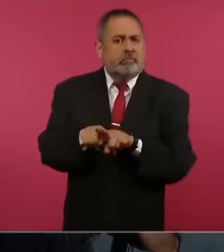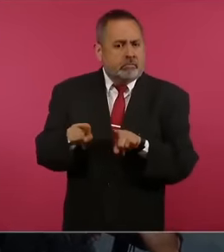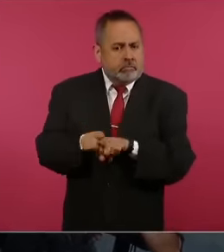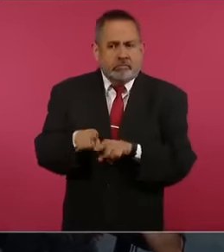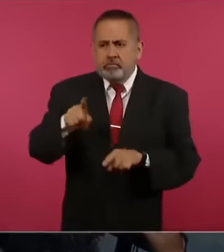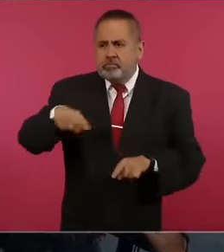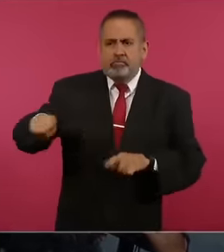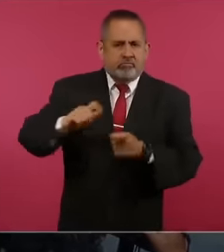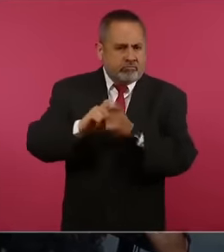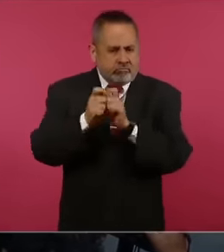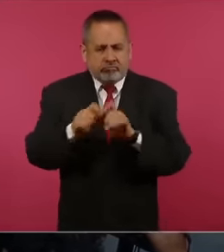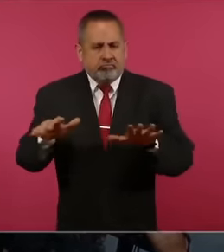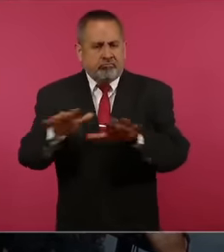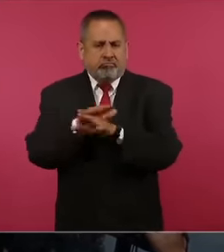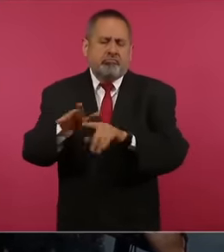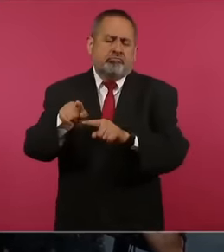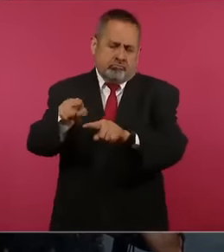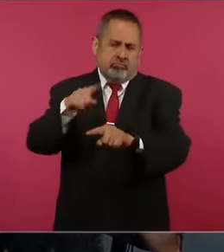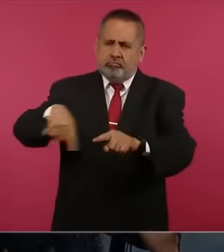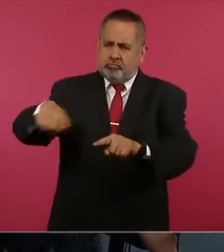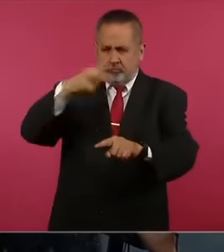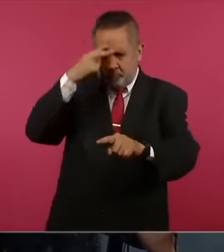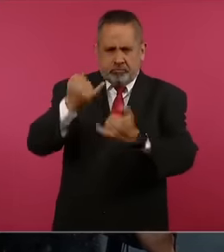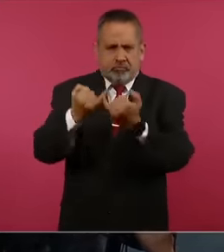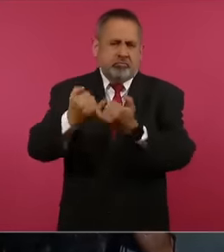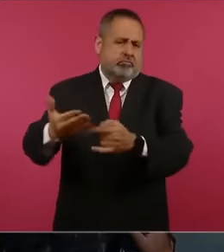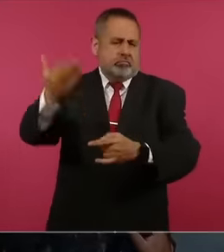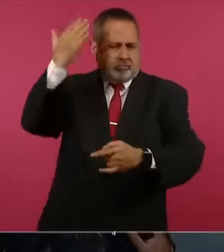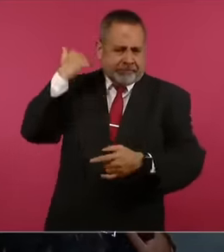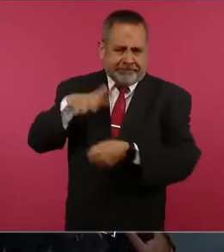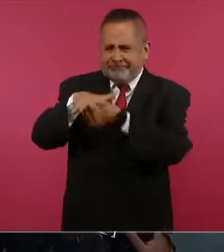in another way, lived a stage in which you are also immersed in a stage like the